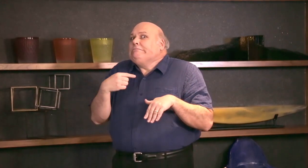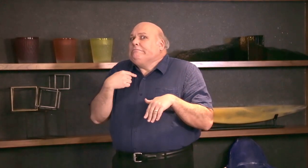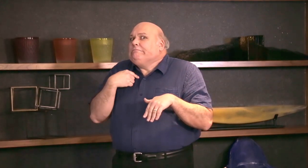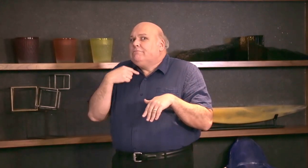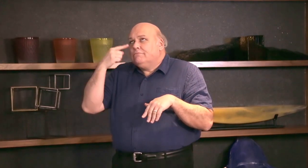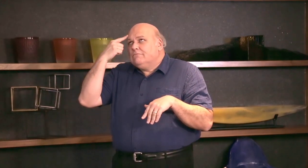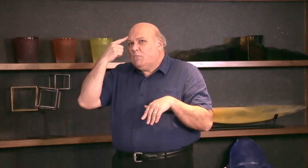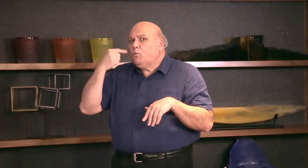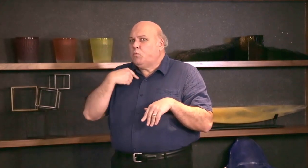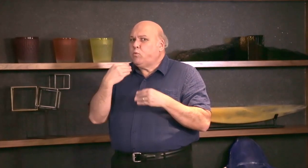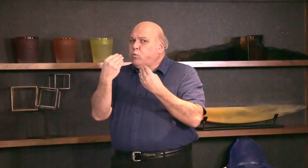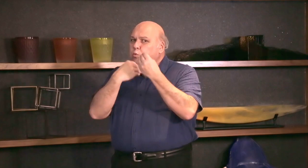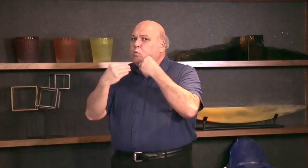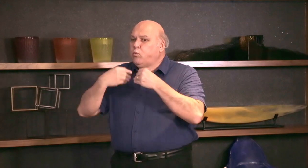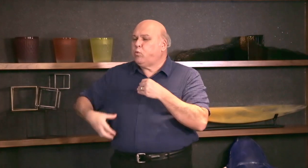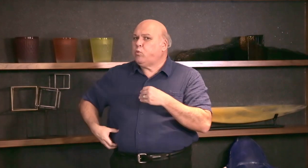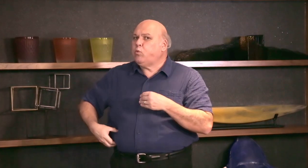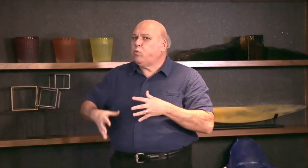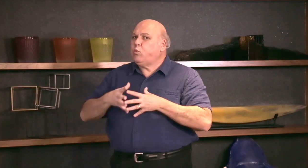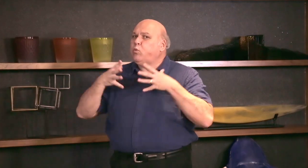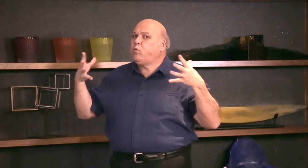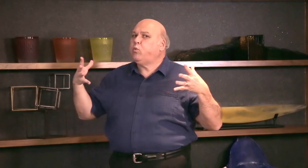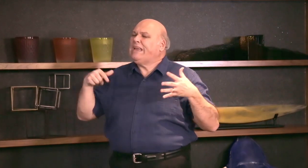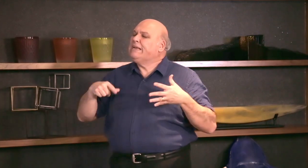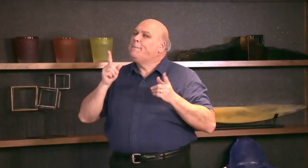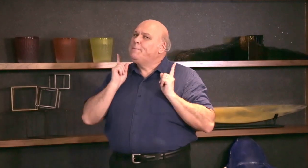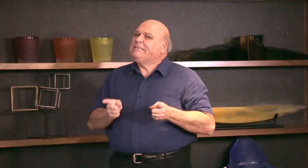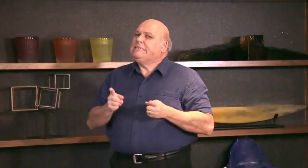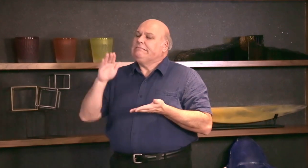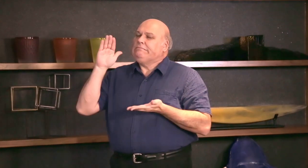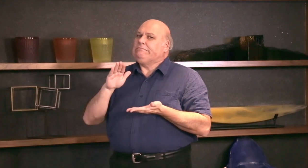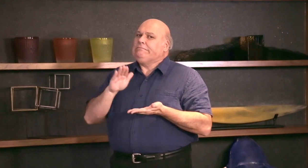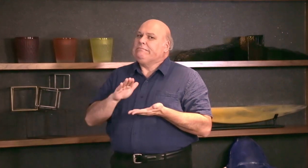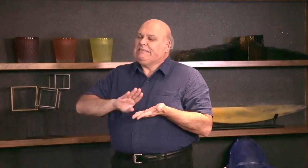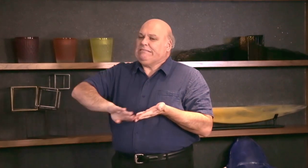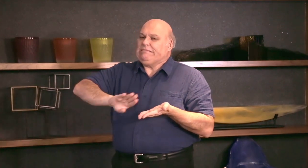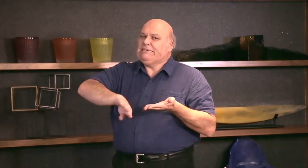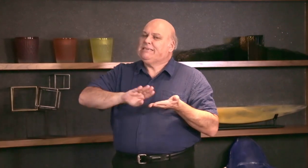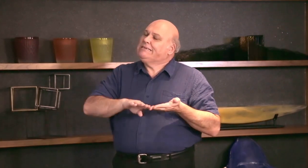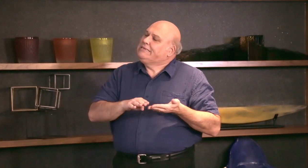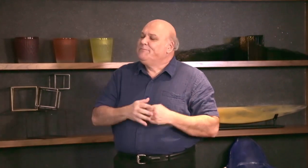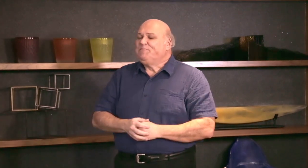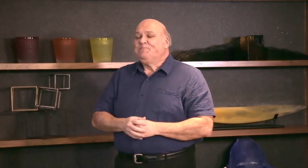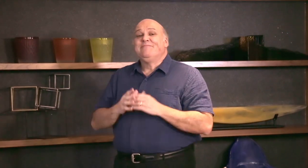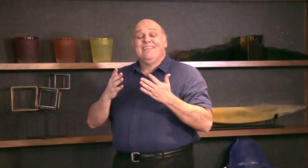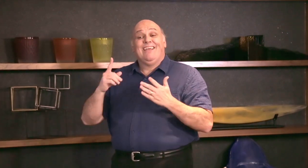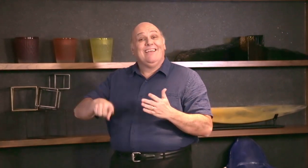haven't been eating right and adding weight. I must reduce and begin excluding specific foods.